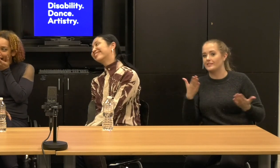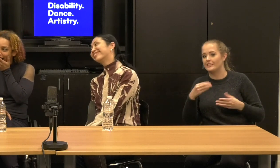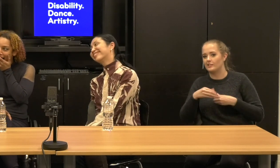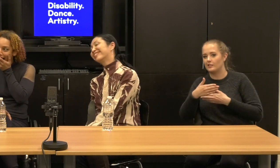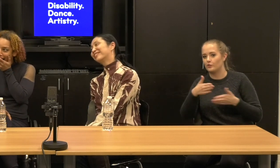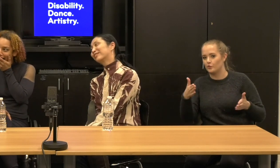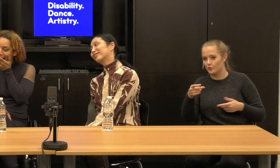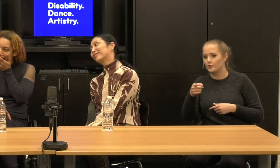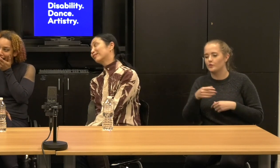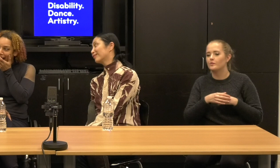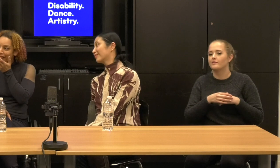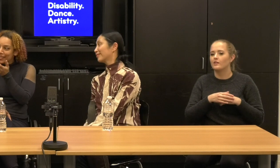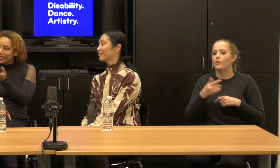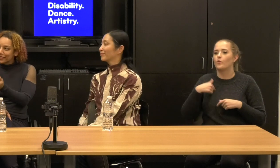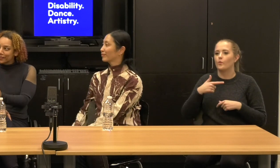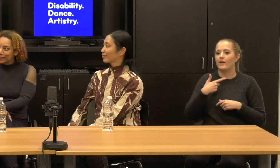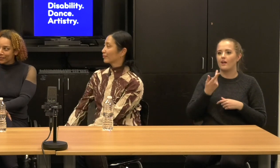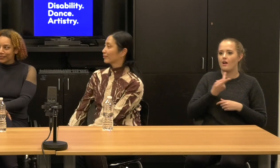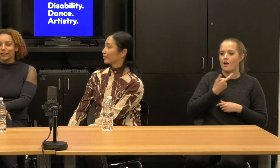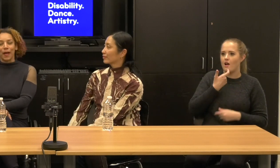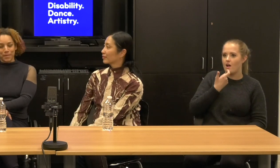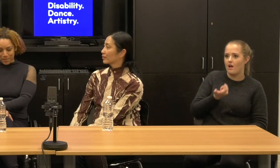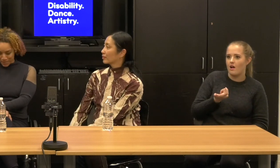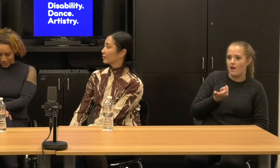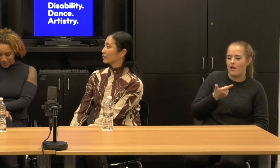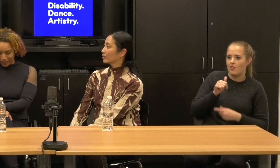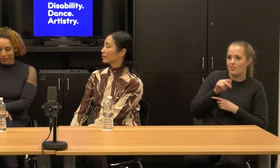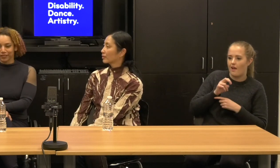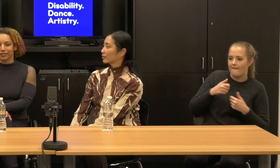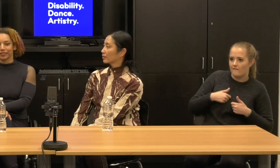as, as this, as the audience members live. But we filmed it.